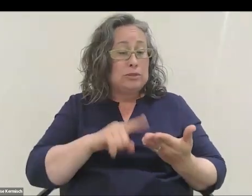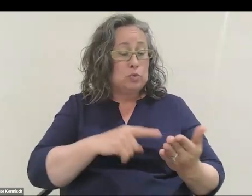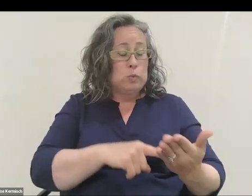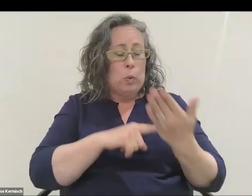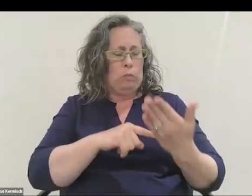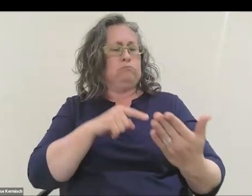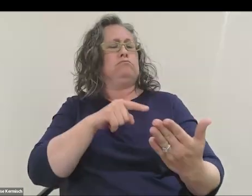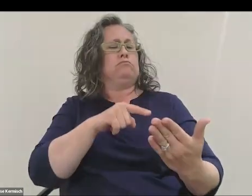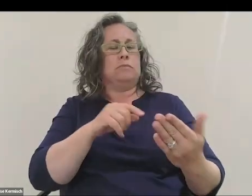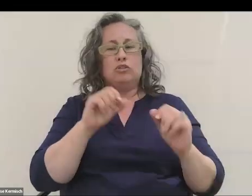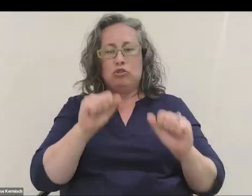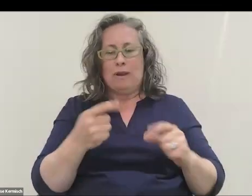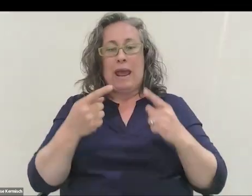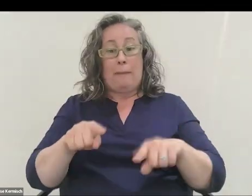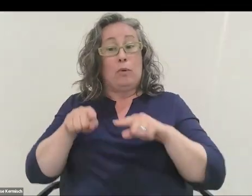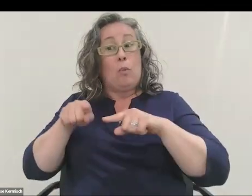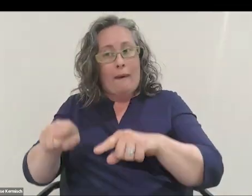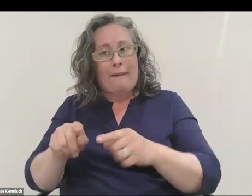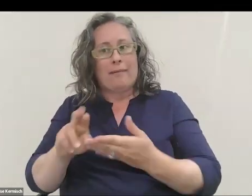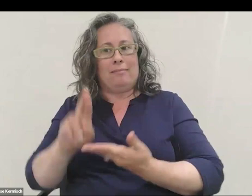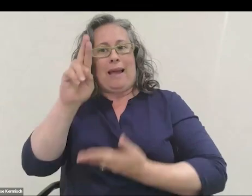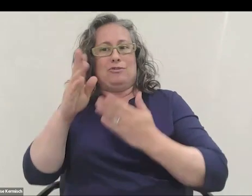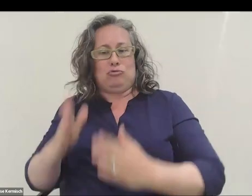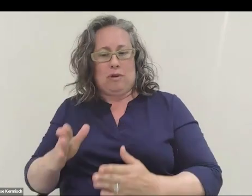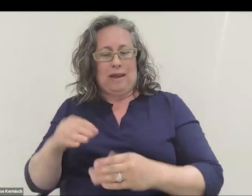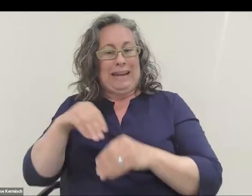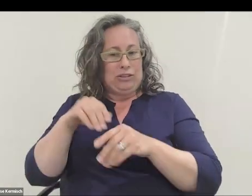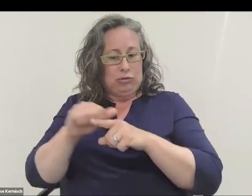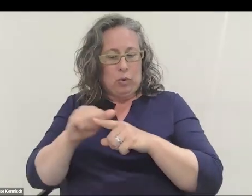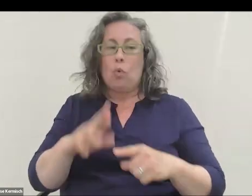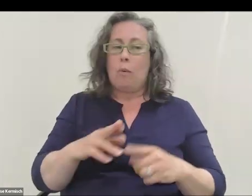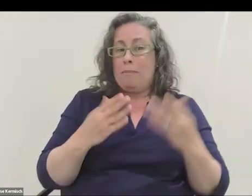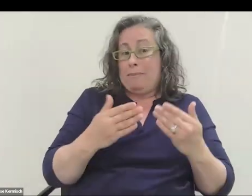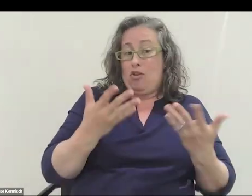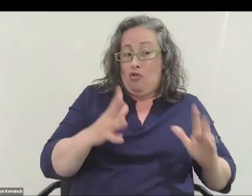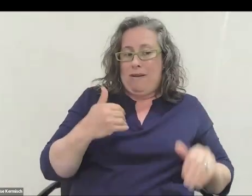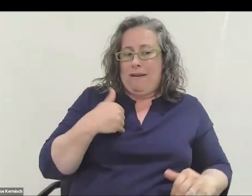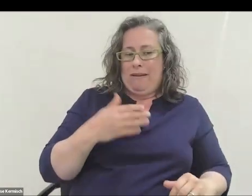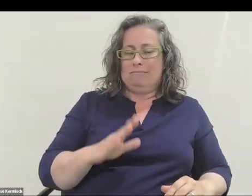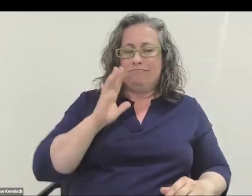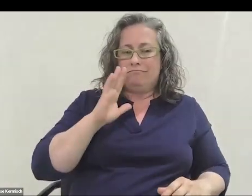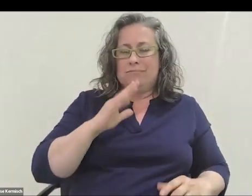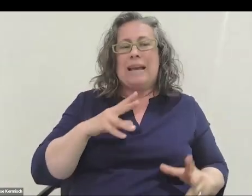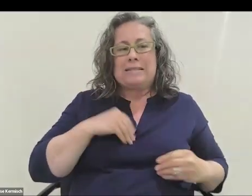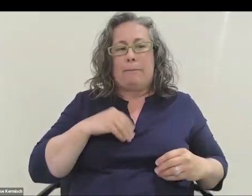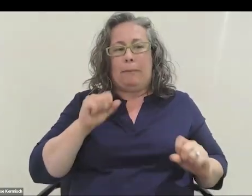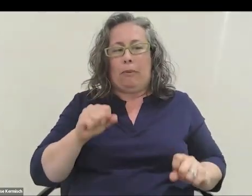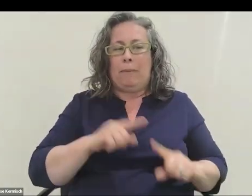that either could happen to you while being an astronaut in training, or perhaps you already had that were acceptable, and I just didn't know that.